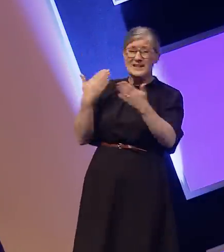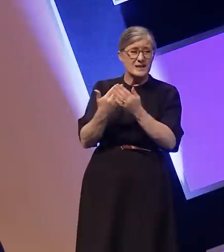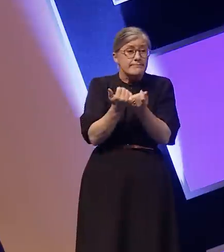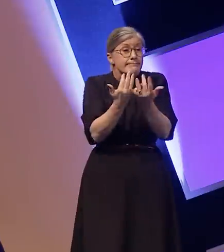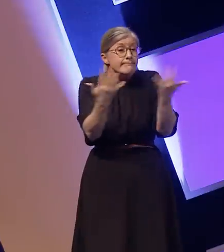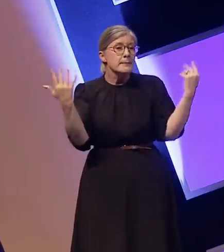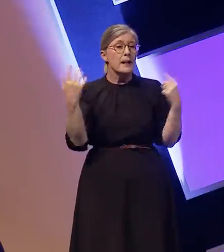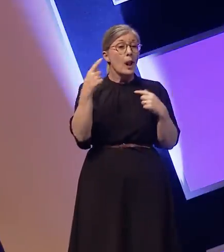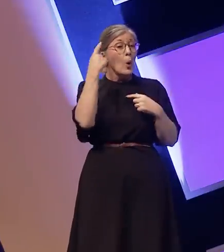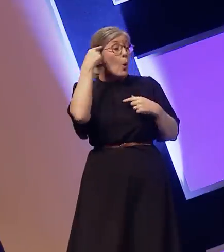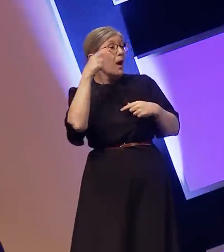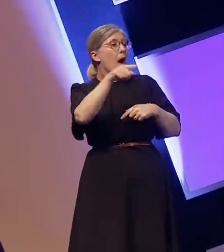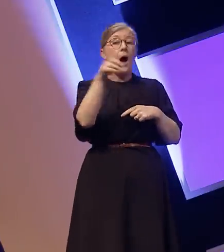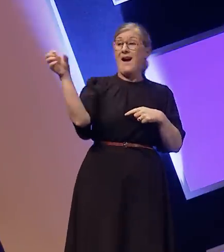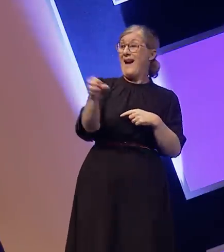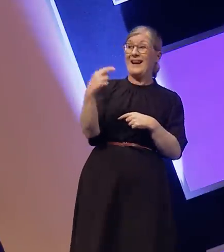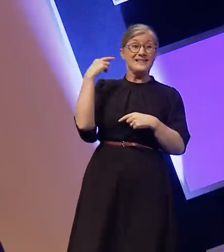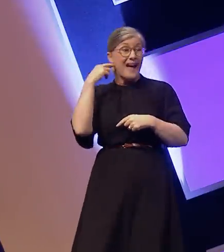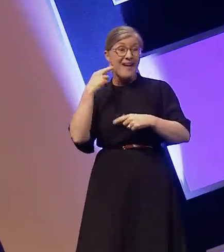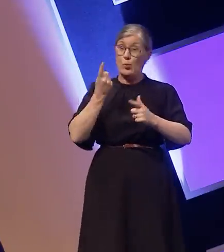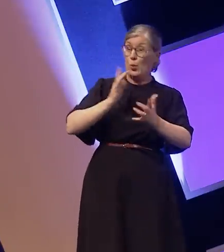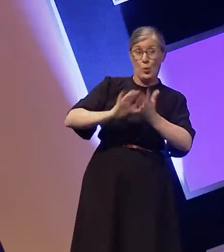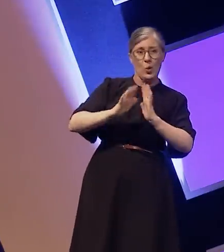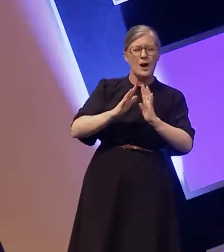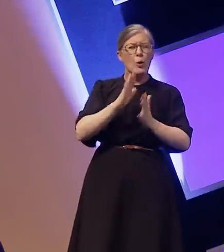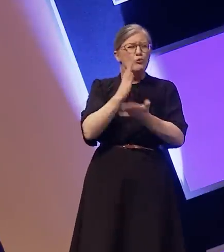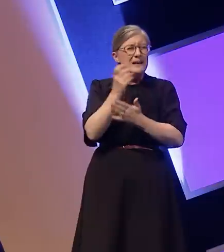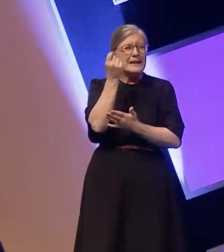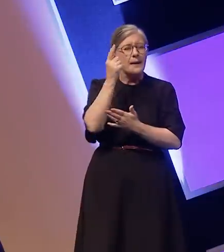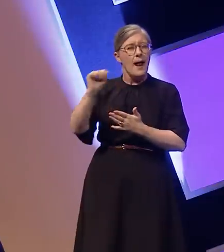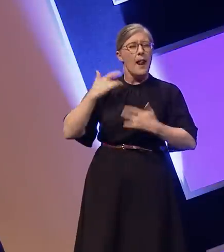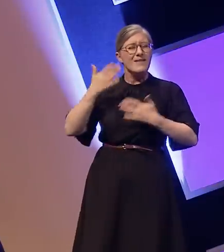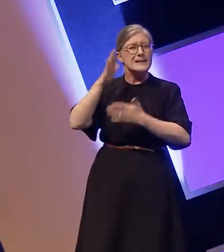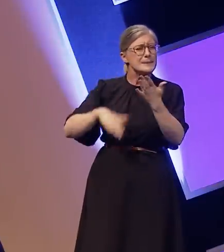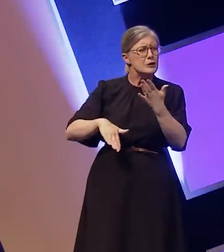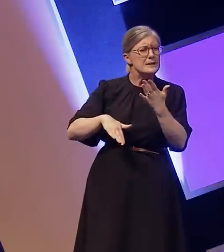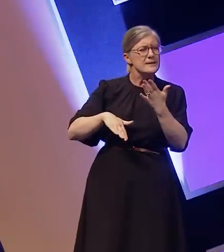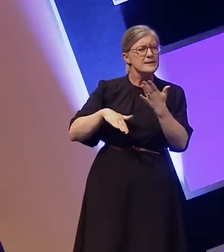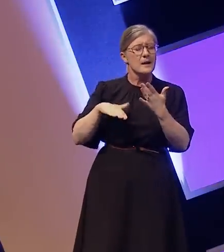life experience and find themselves out of their depth. Often their response is to ignore the problem